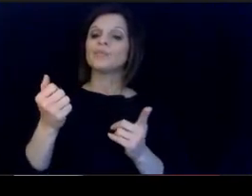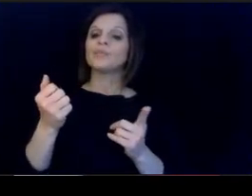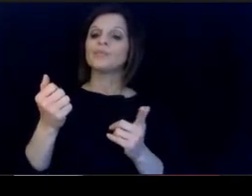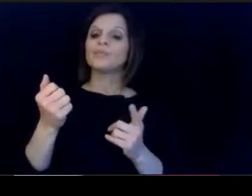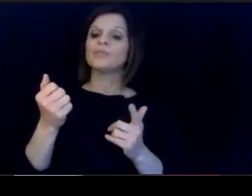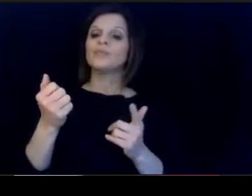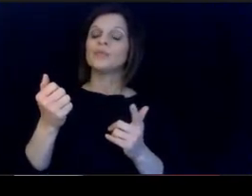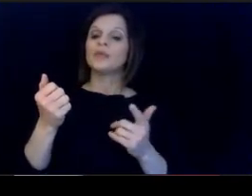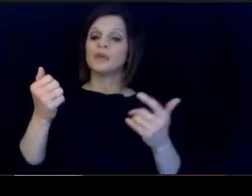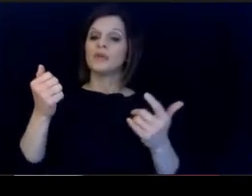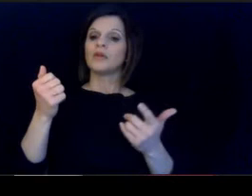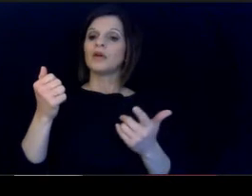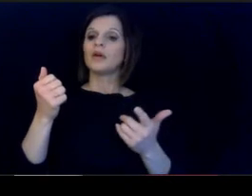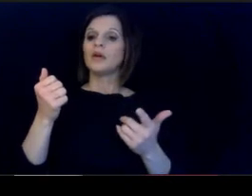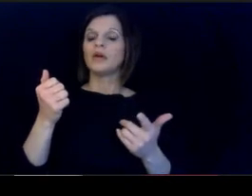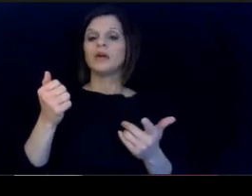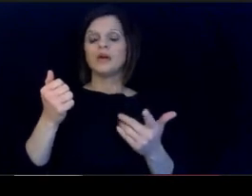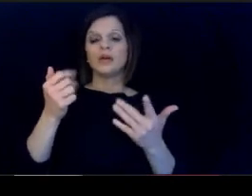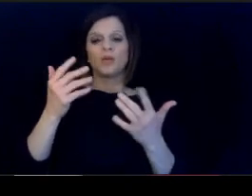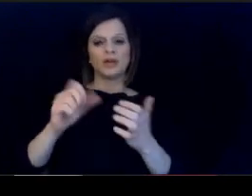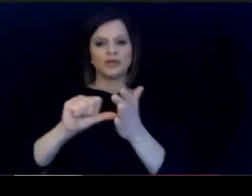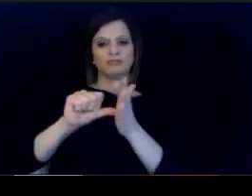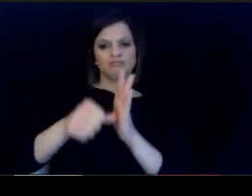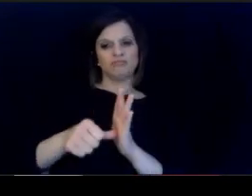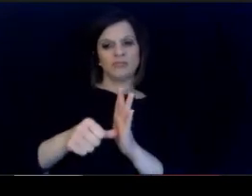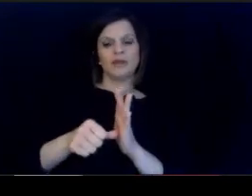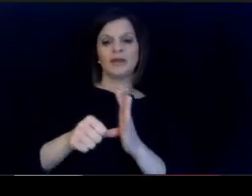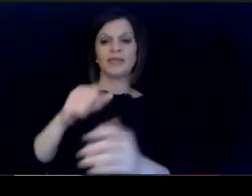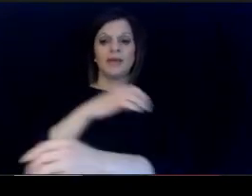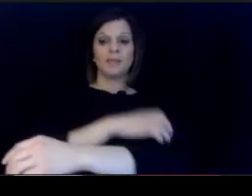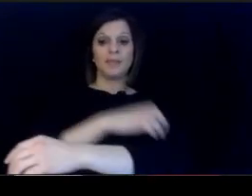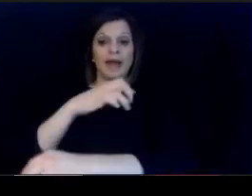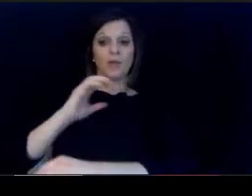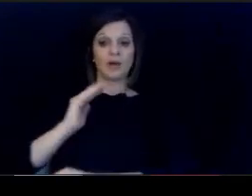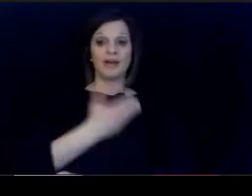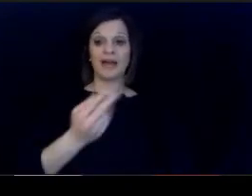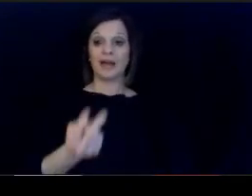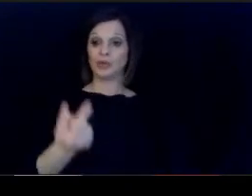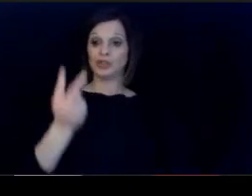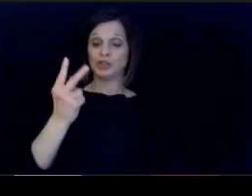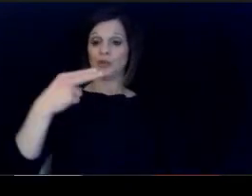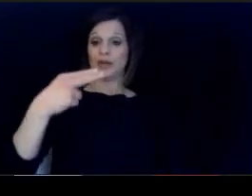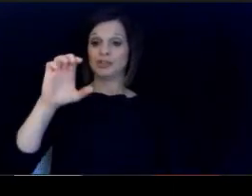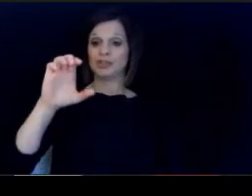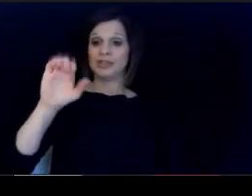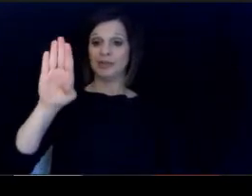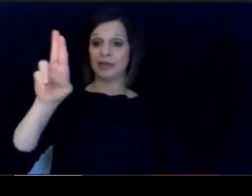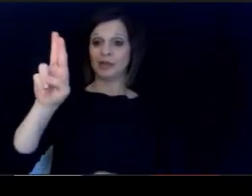power of our two HPCS in the state to contribute to the.